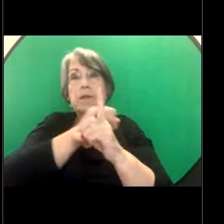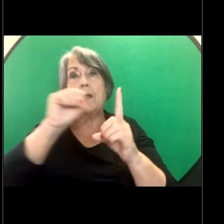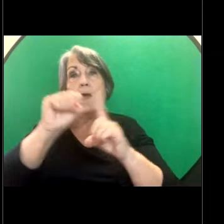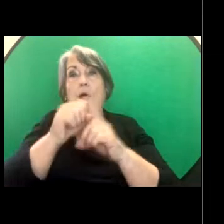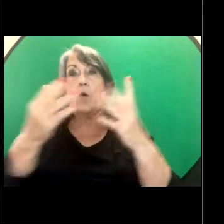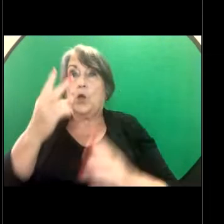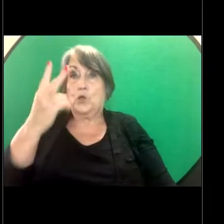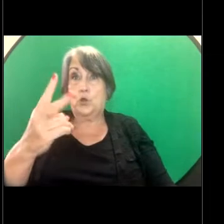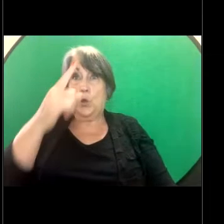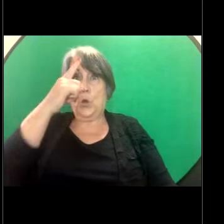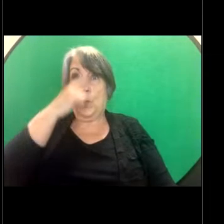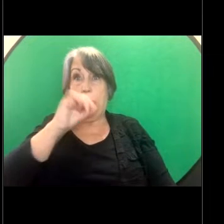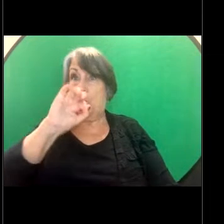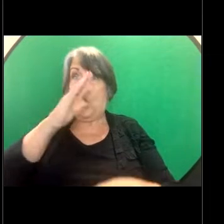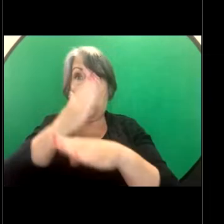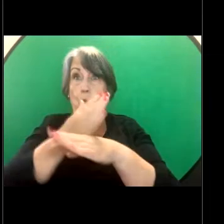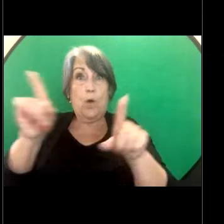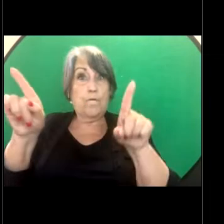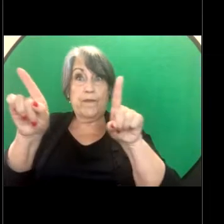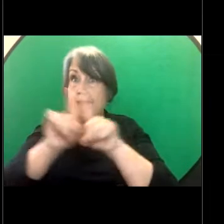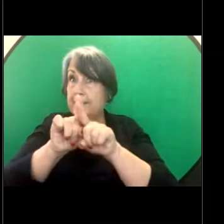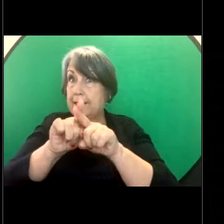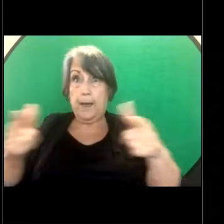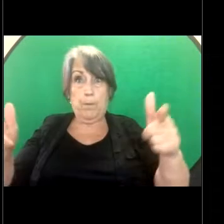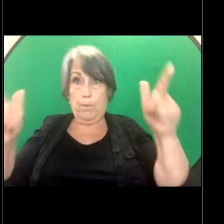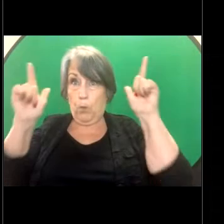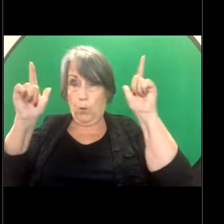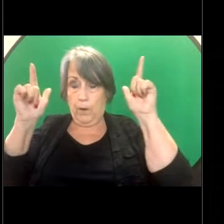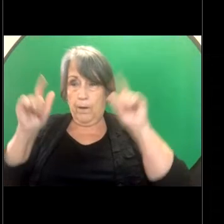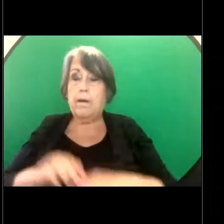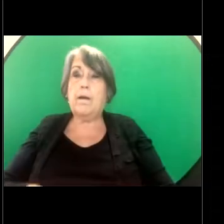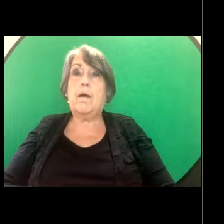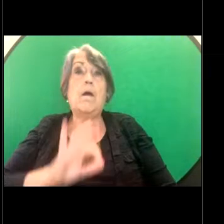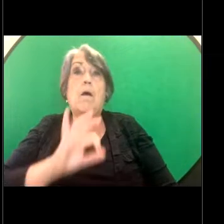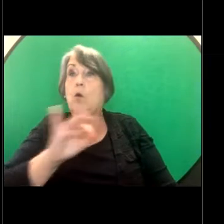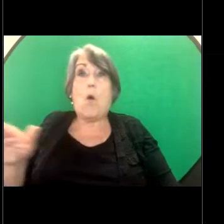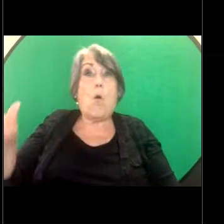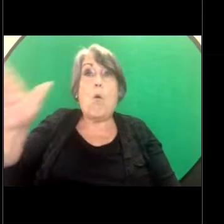do not work for the same employer or where everyone involved is not working, for example